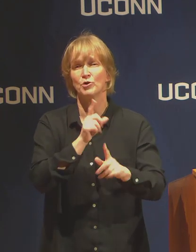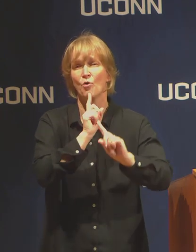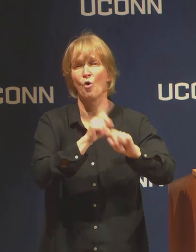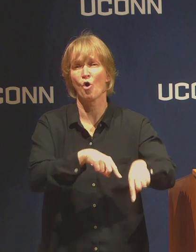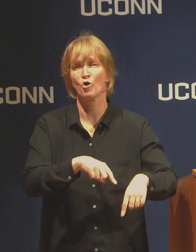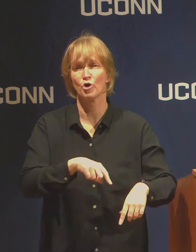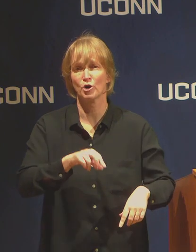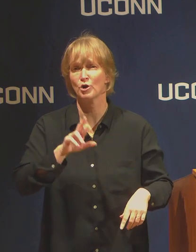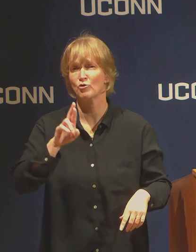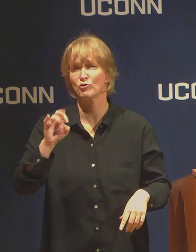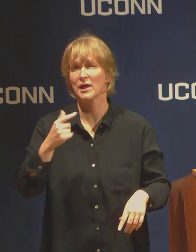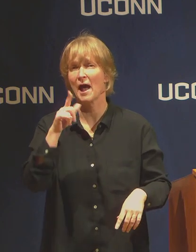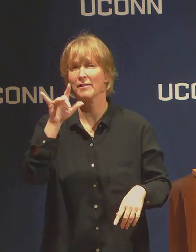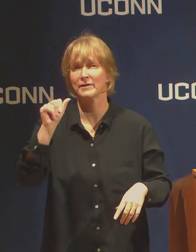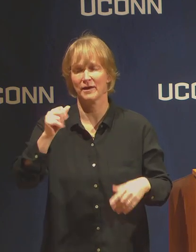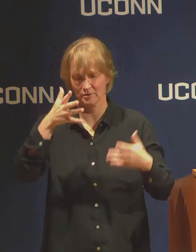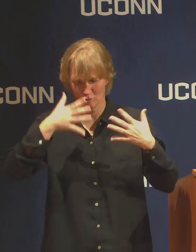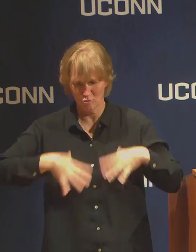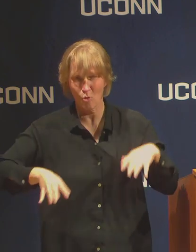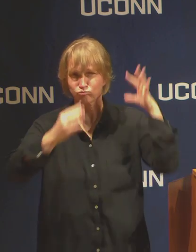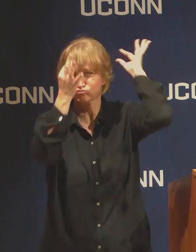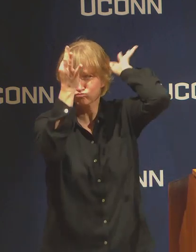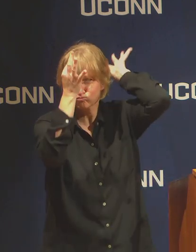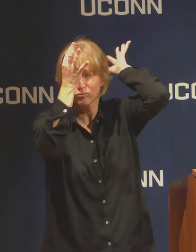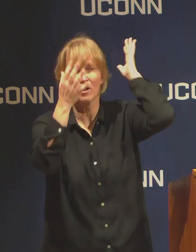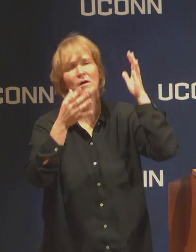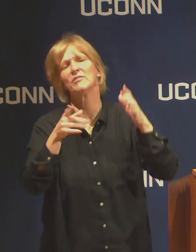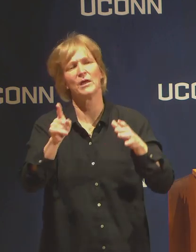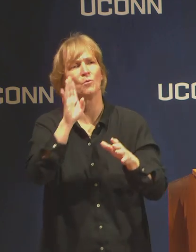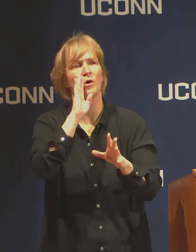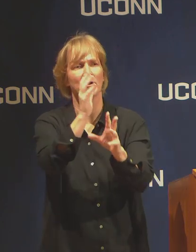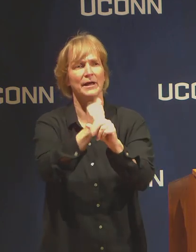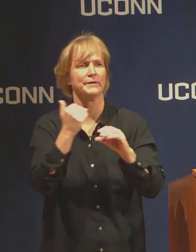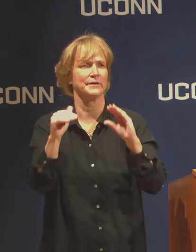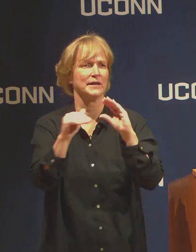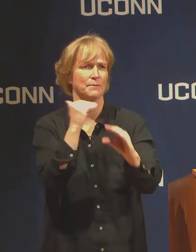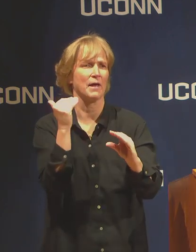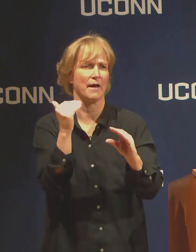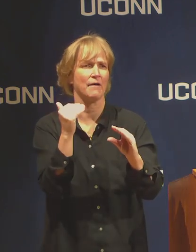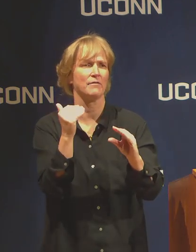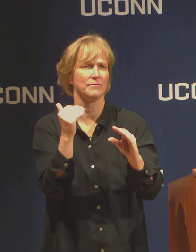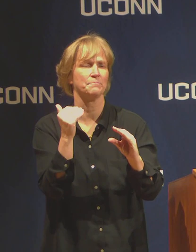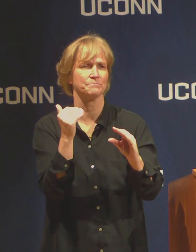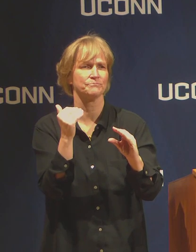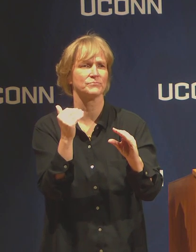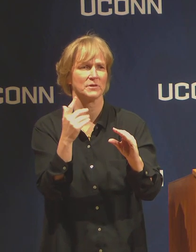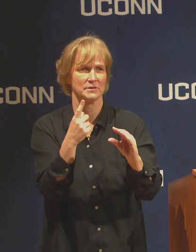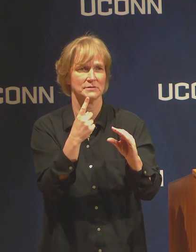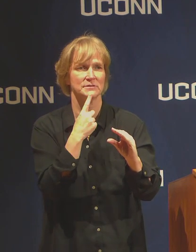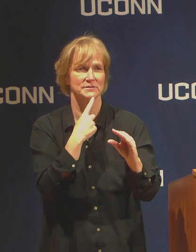will receive an email from the entity and they will make arrangements